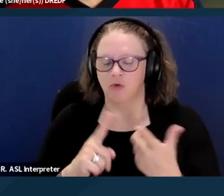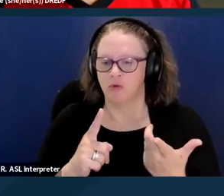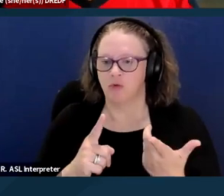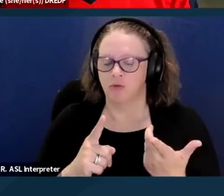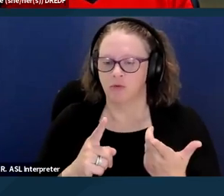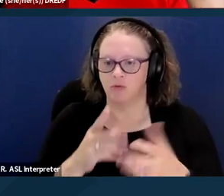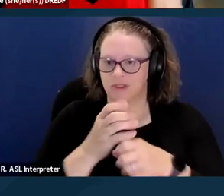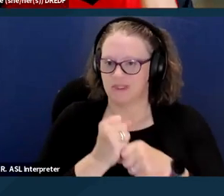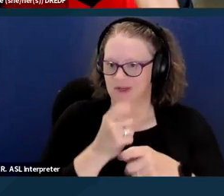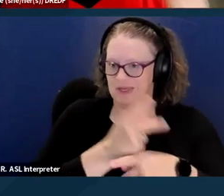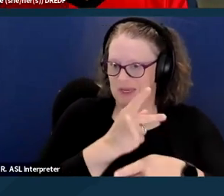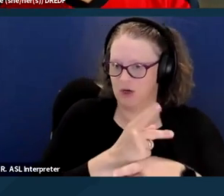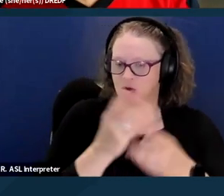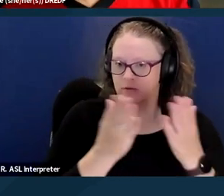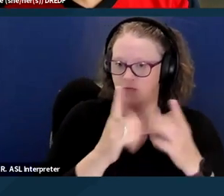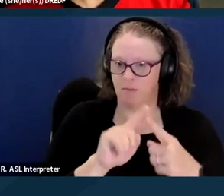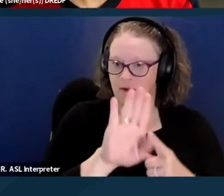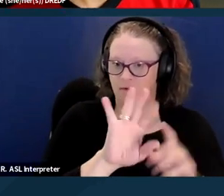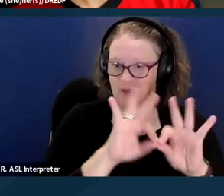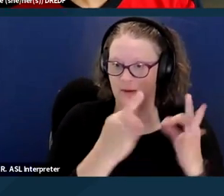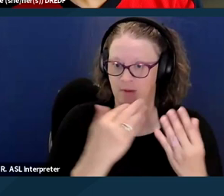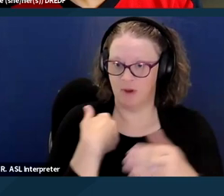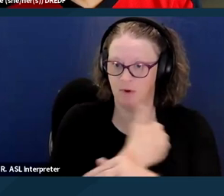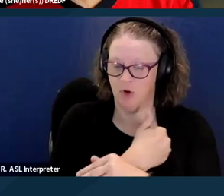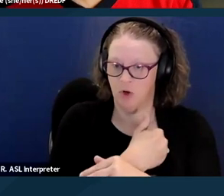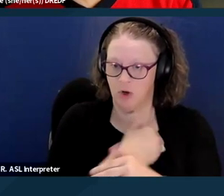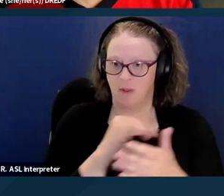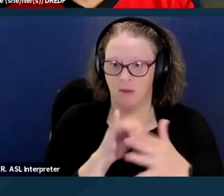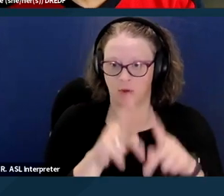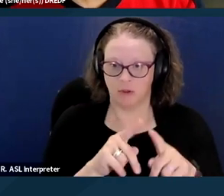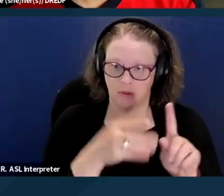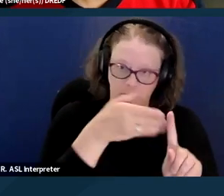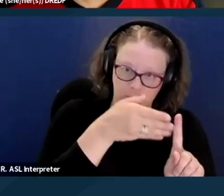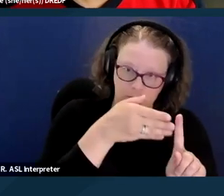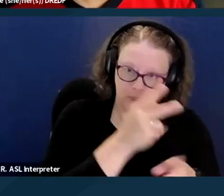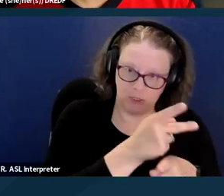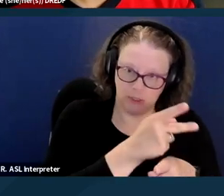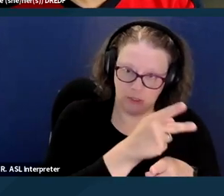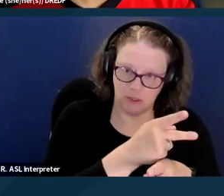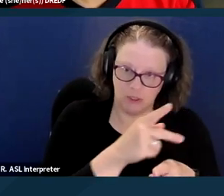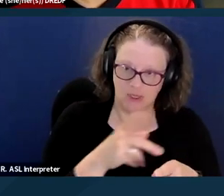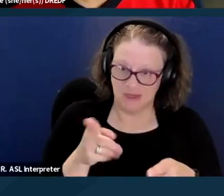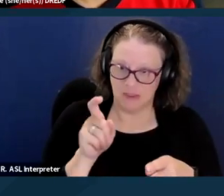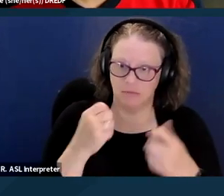or from someone who on a, perhaps a temporary basis or on a limited basis.